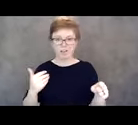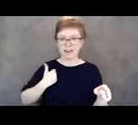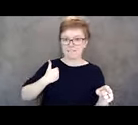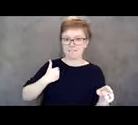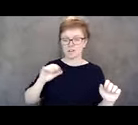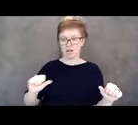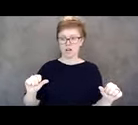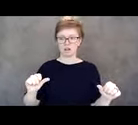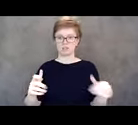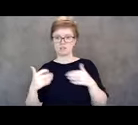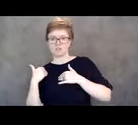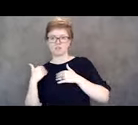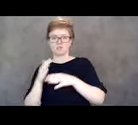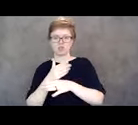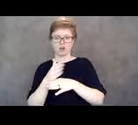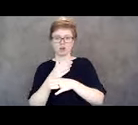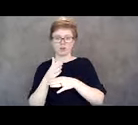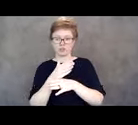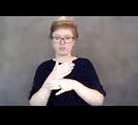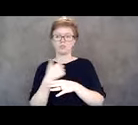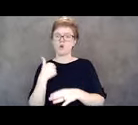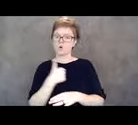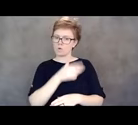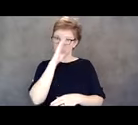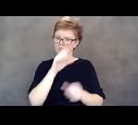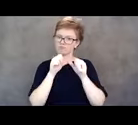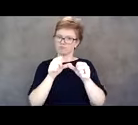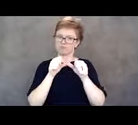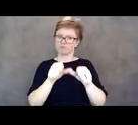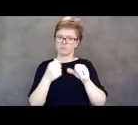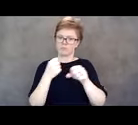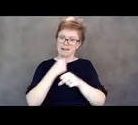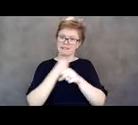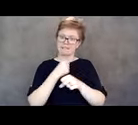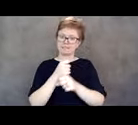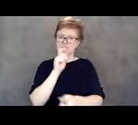And we will definitely continue to fight and change the system to actually better with people with disabilities